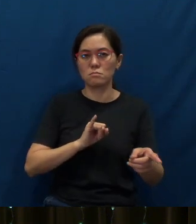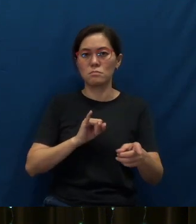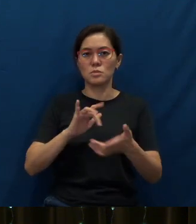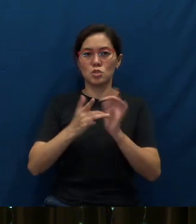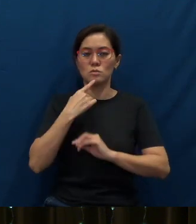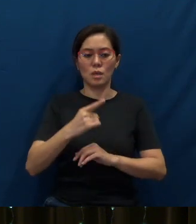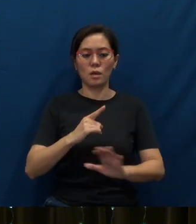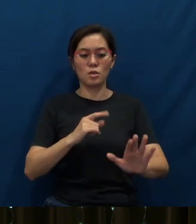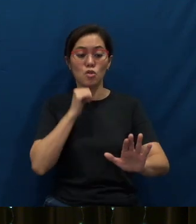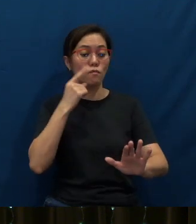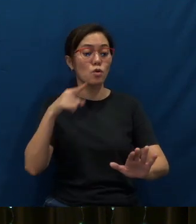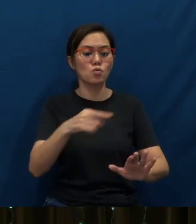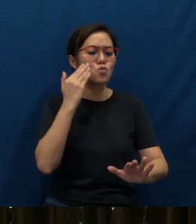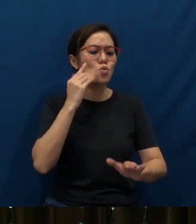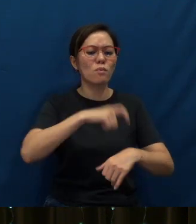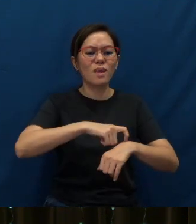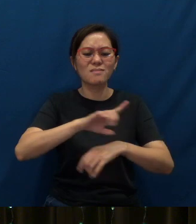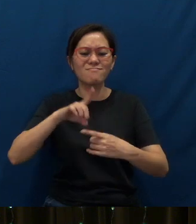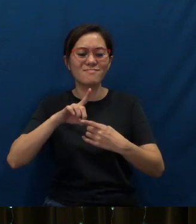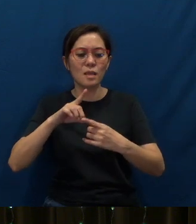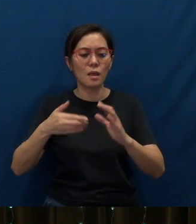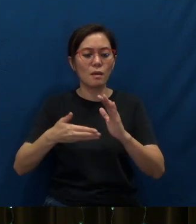the Father has set by His own authority.